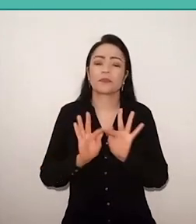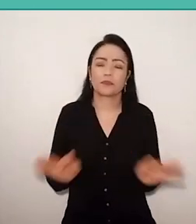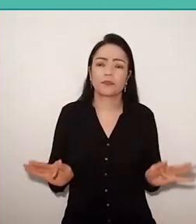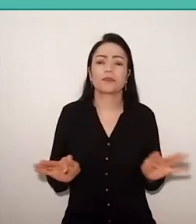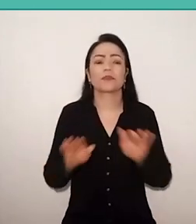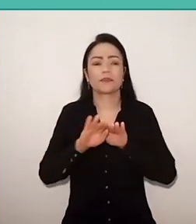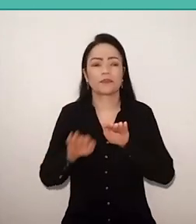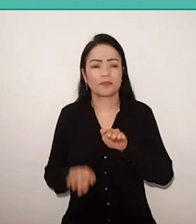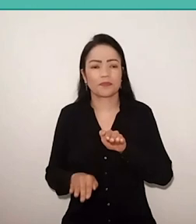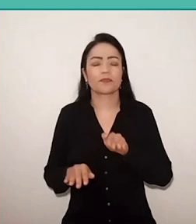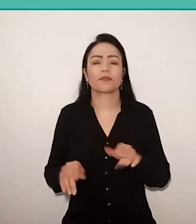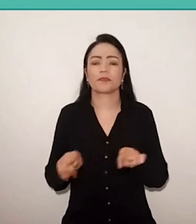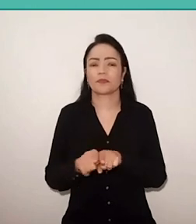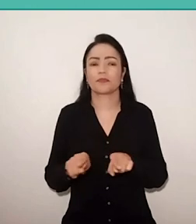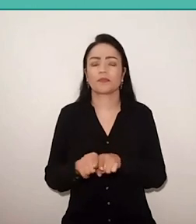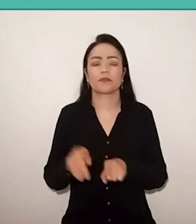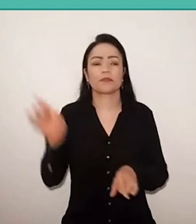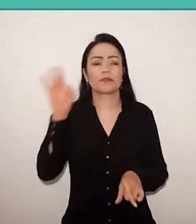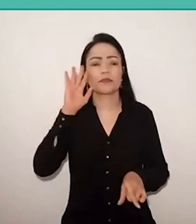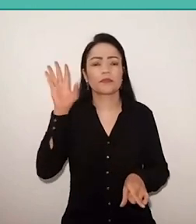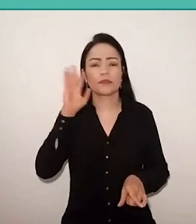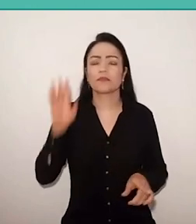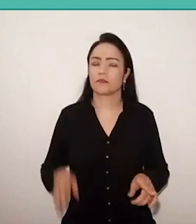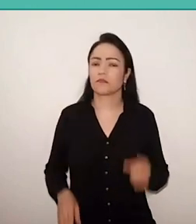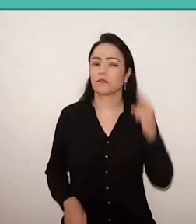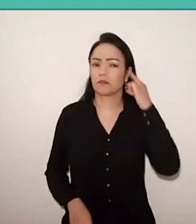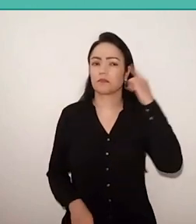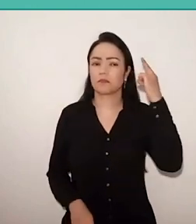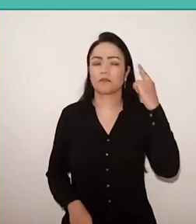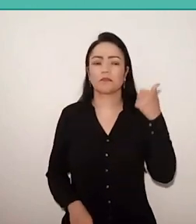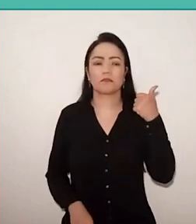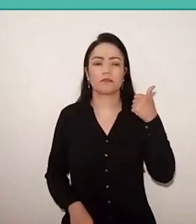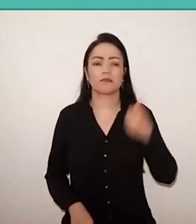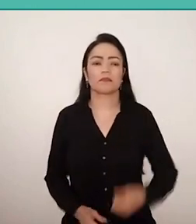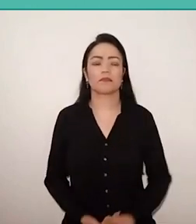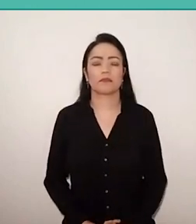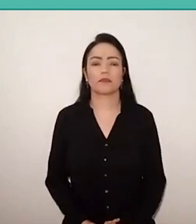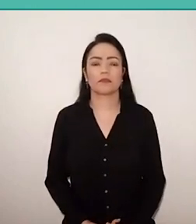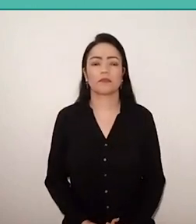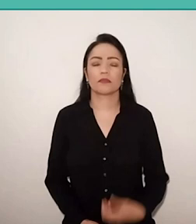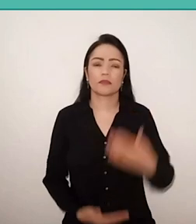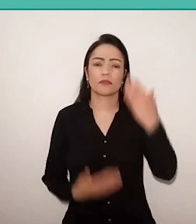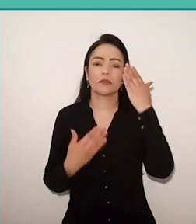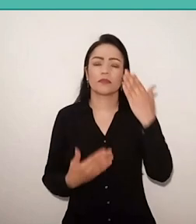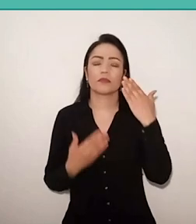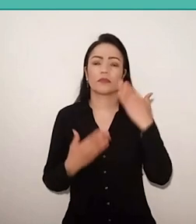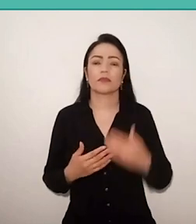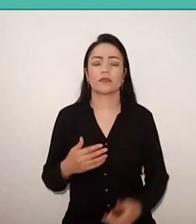and, at the same time, with a very sophisticated thinking. Thank Itaú Cultural,